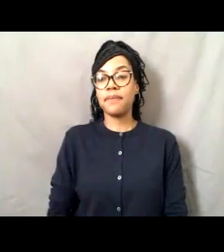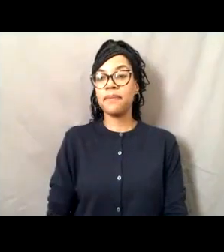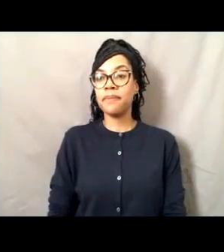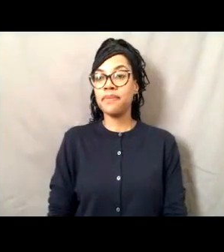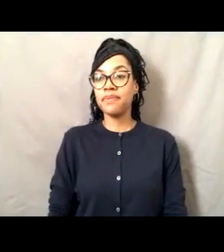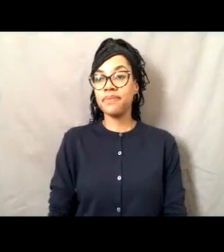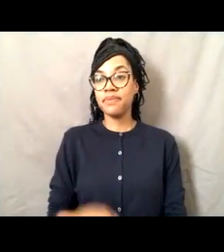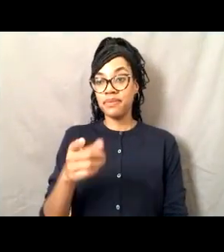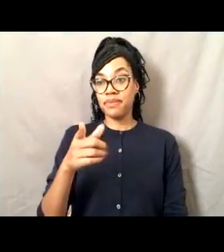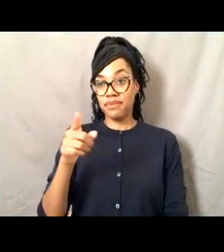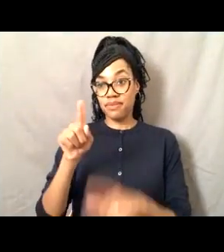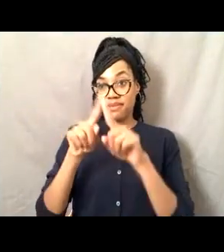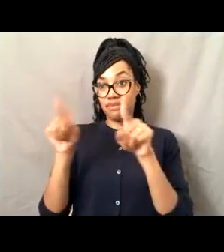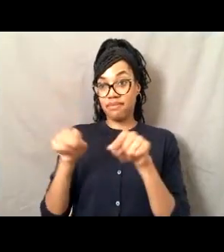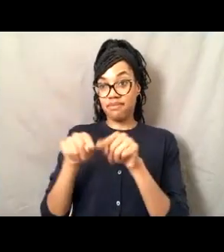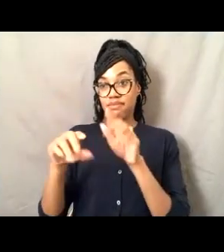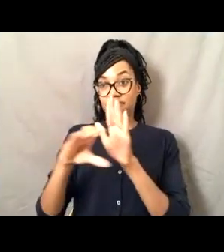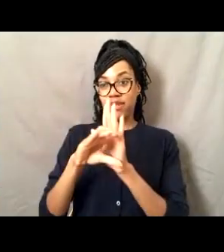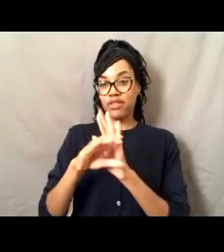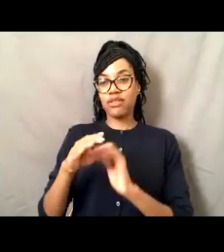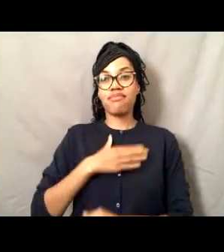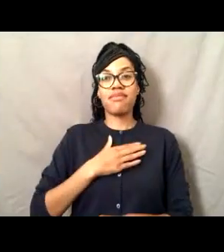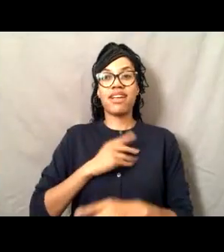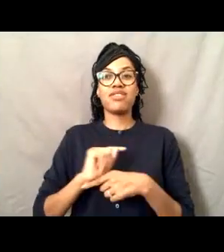BOTC 105 back in 2004.